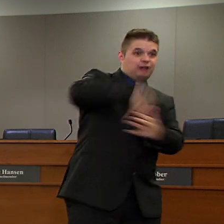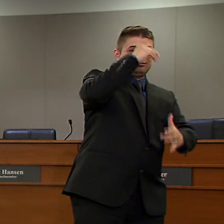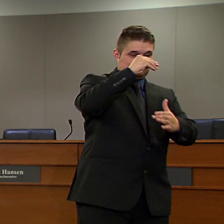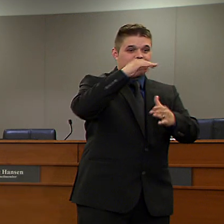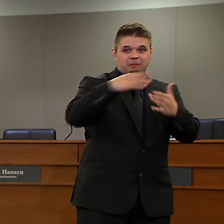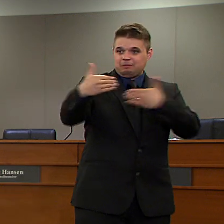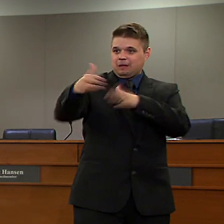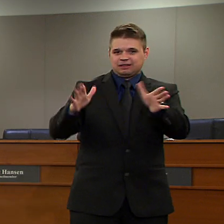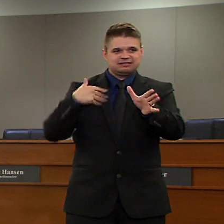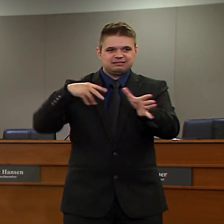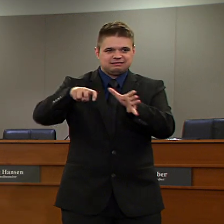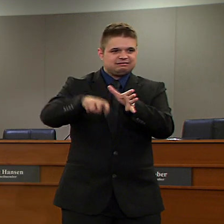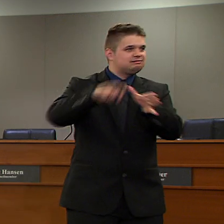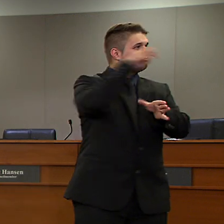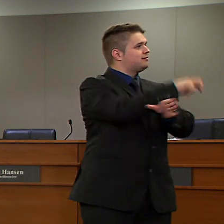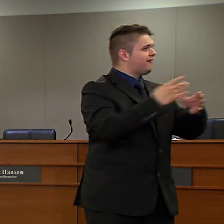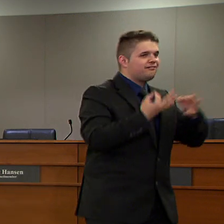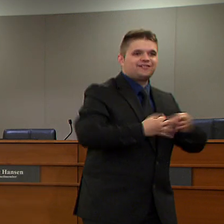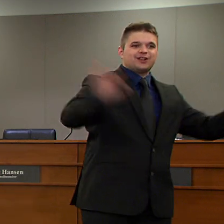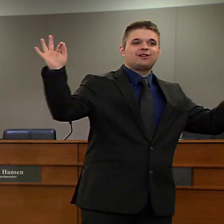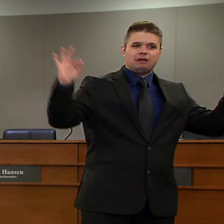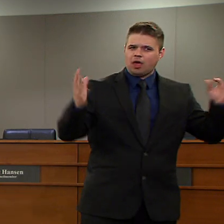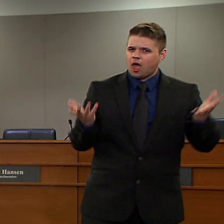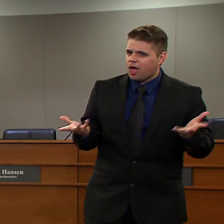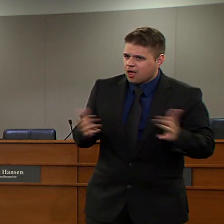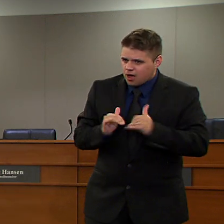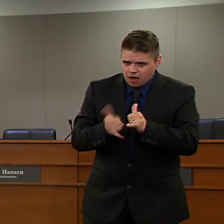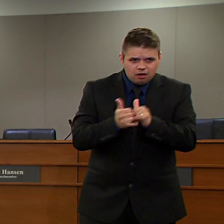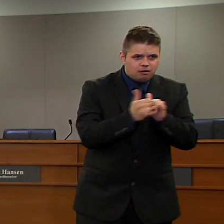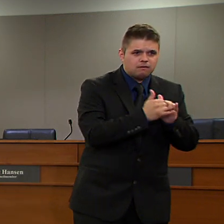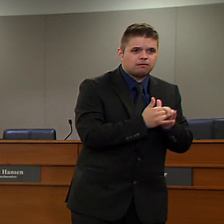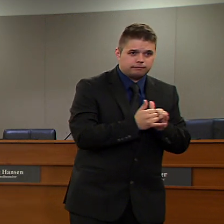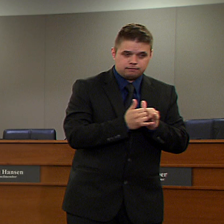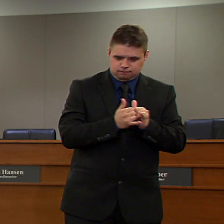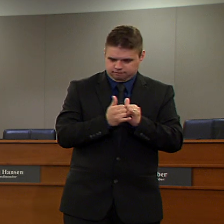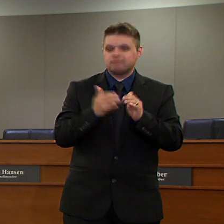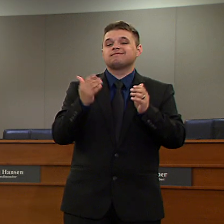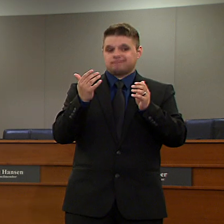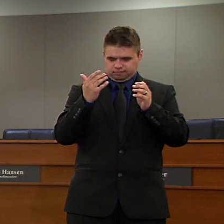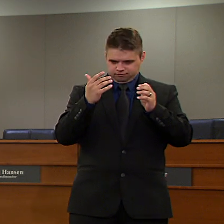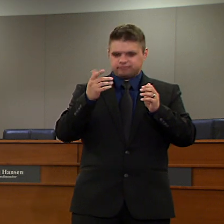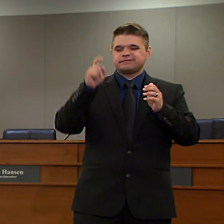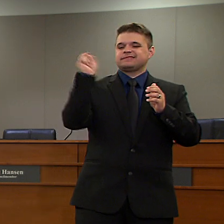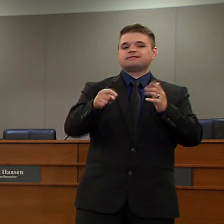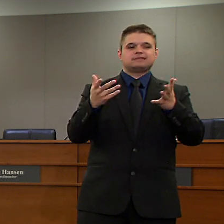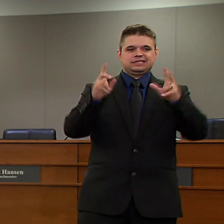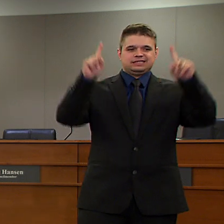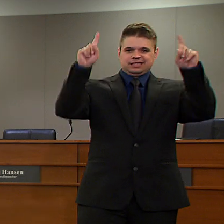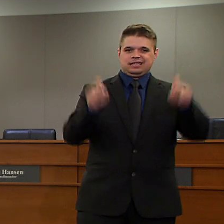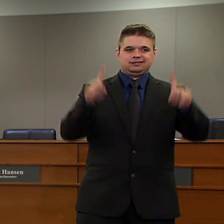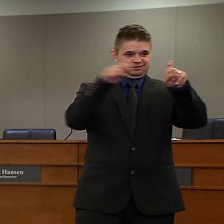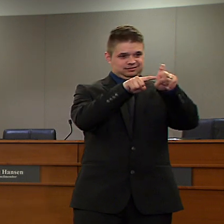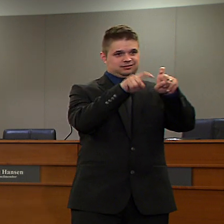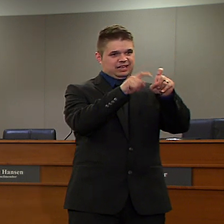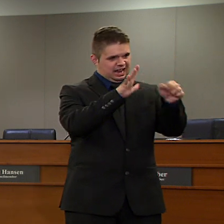Doing this requires the wide availability of testing, the ability to notify and warn